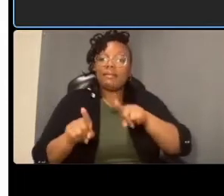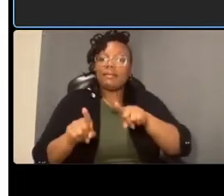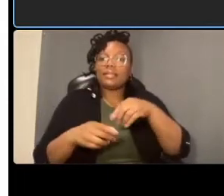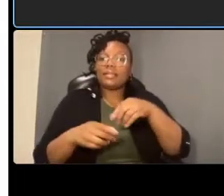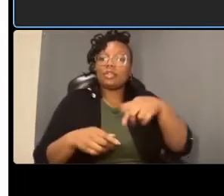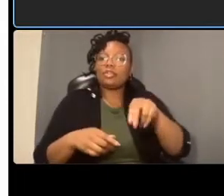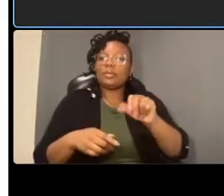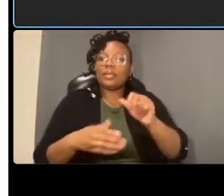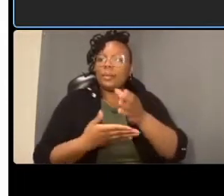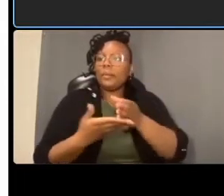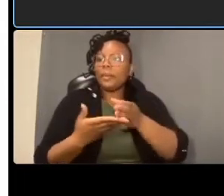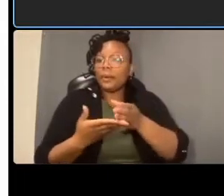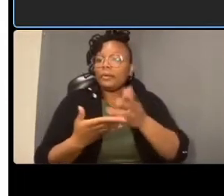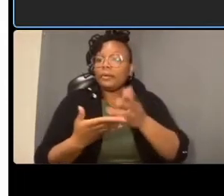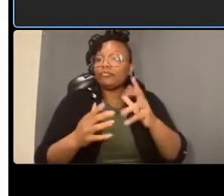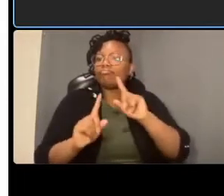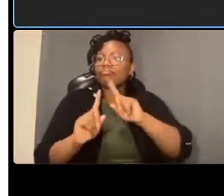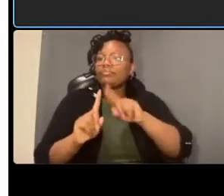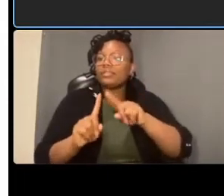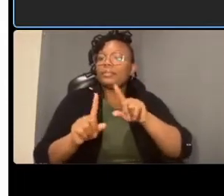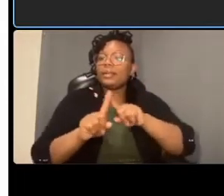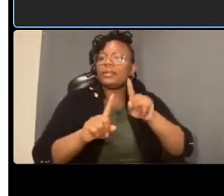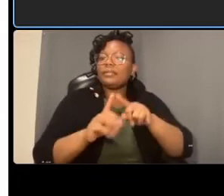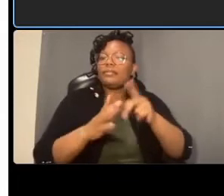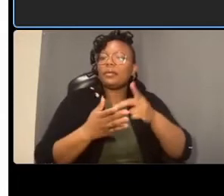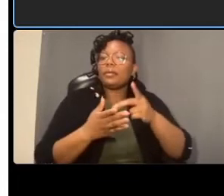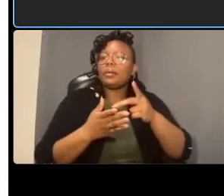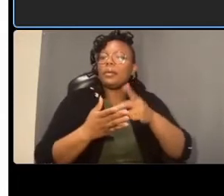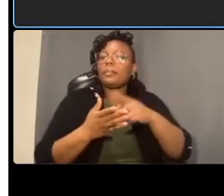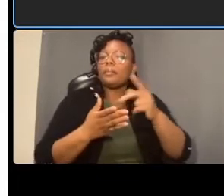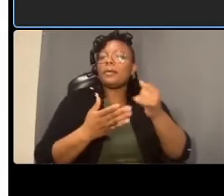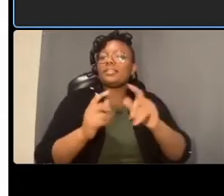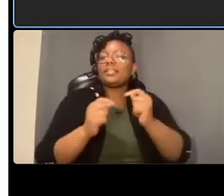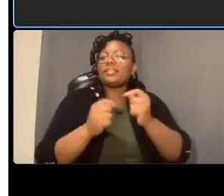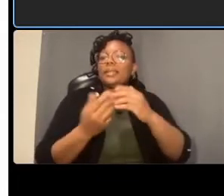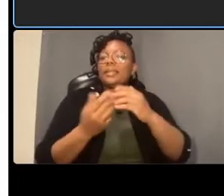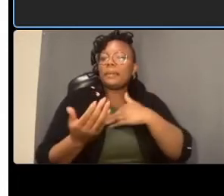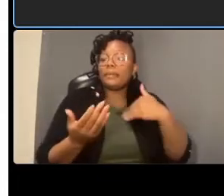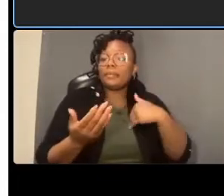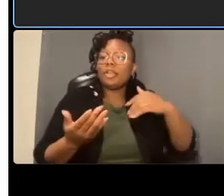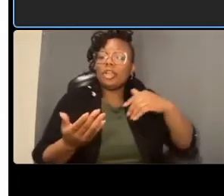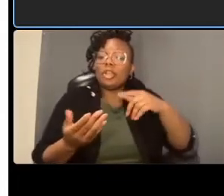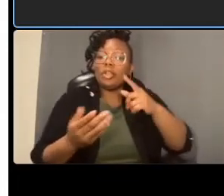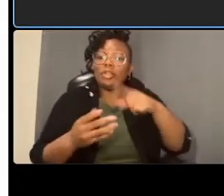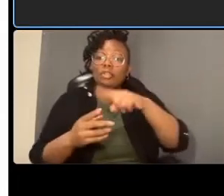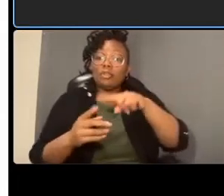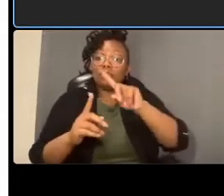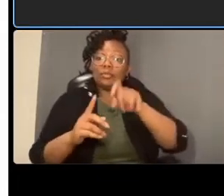haven't we will definitely address thanks again so we'll start off with ed this question is for